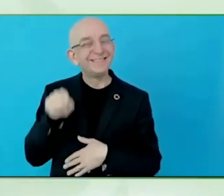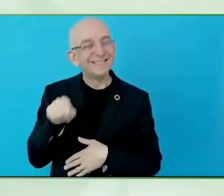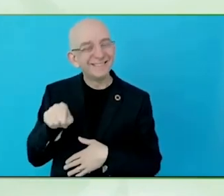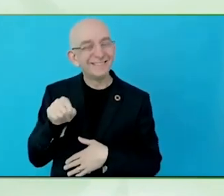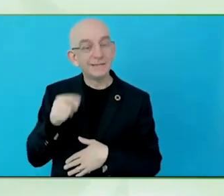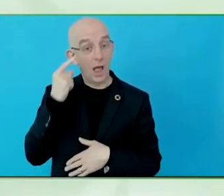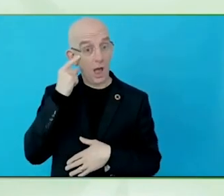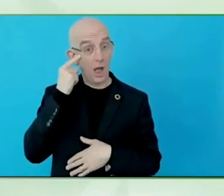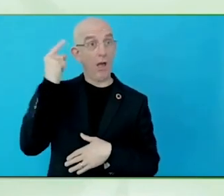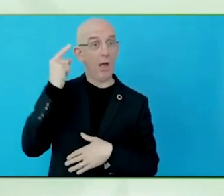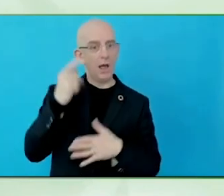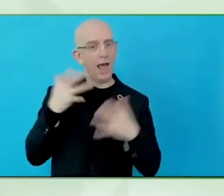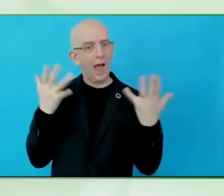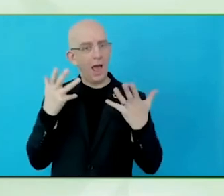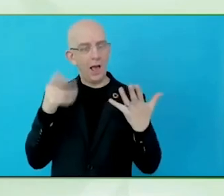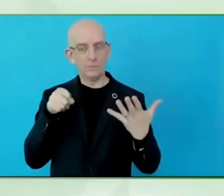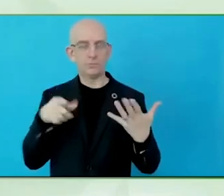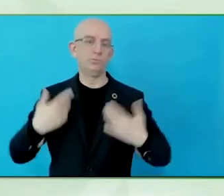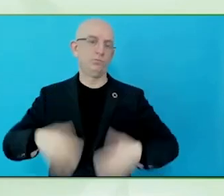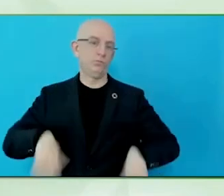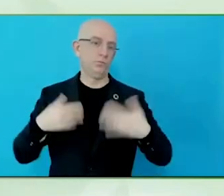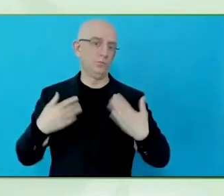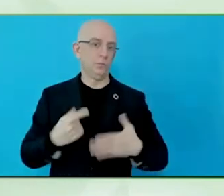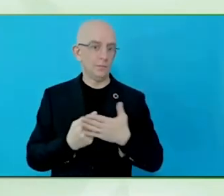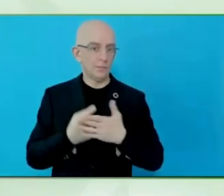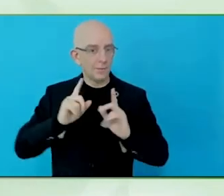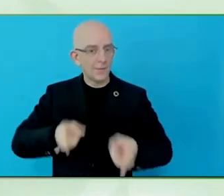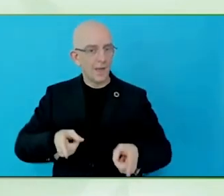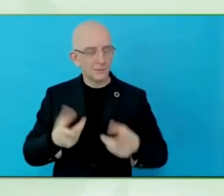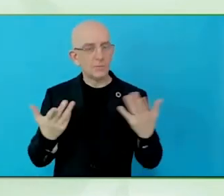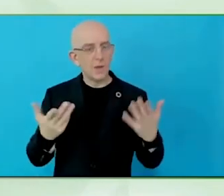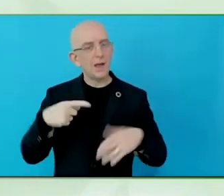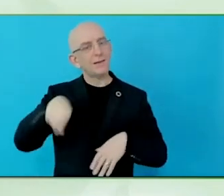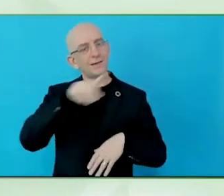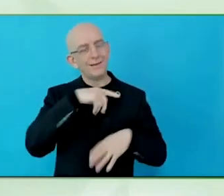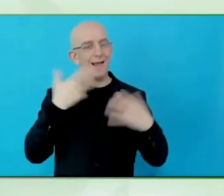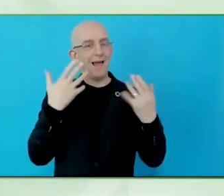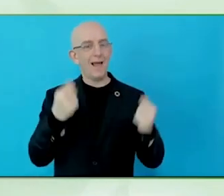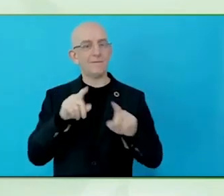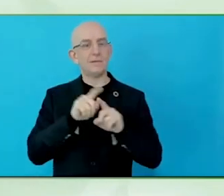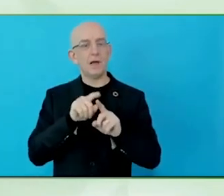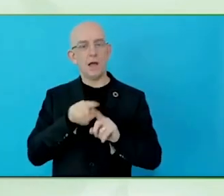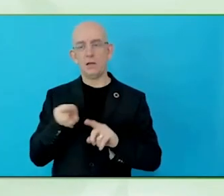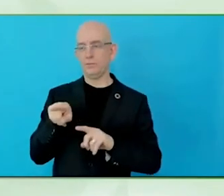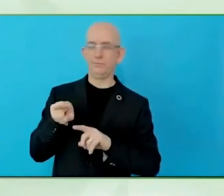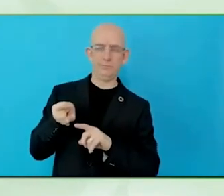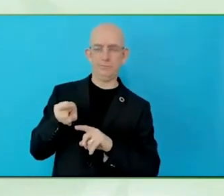almost half of the population, when we include their friends and families of persons with disabilities.